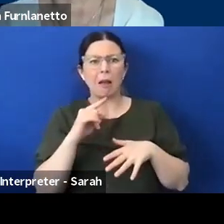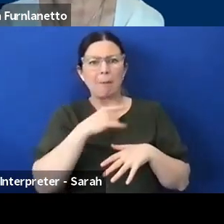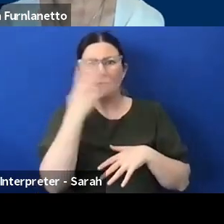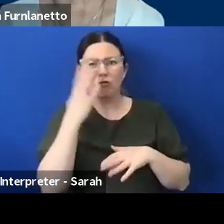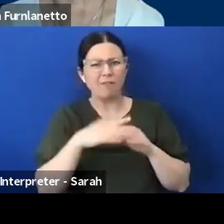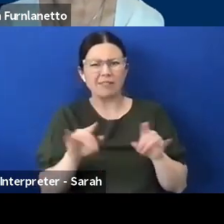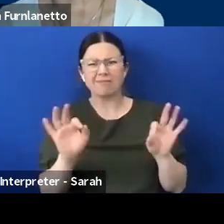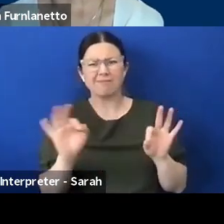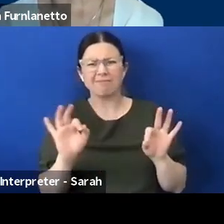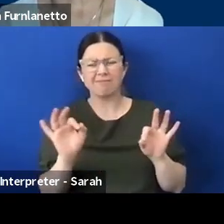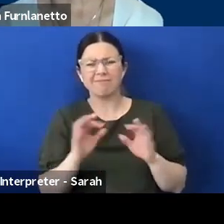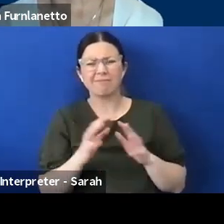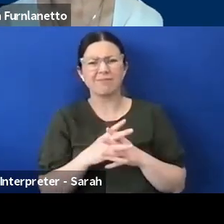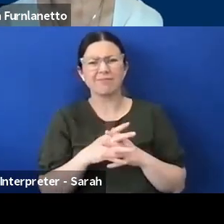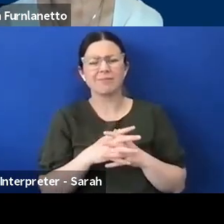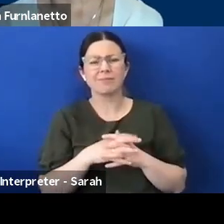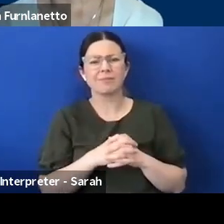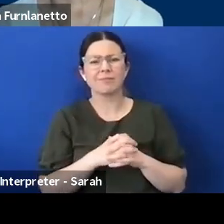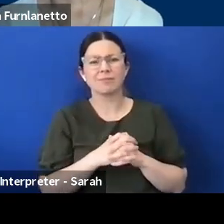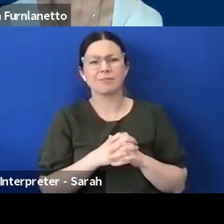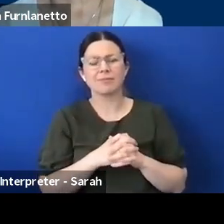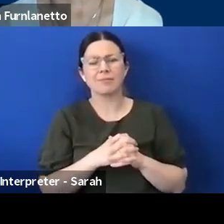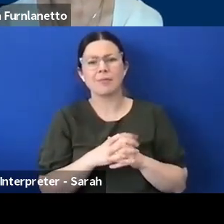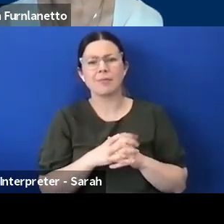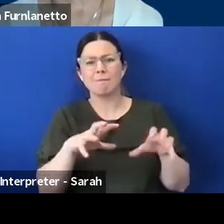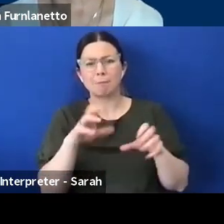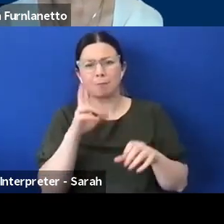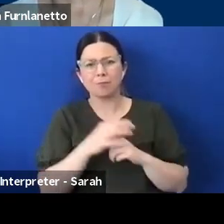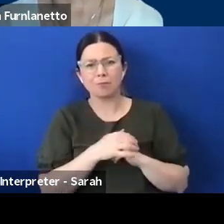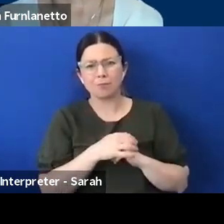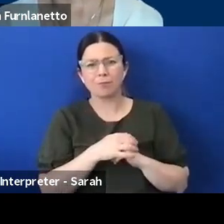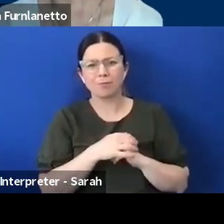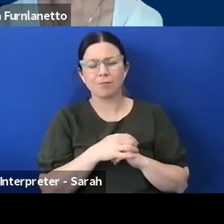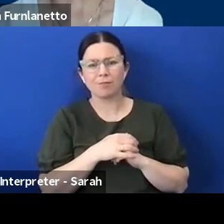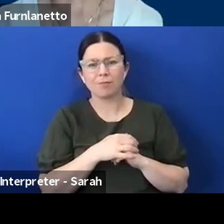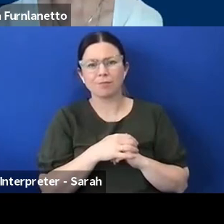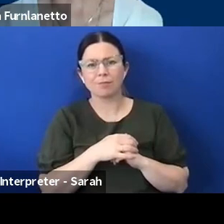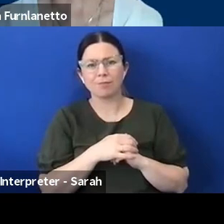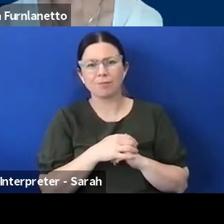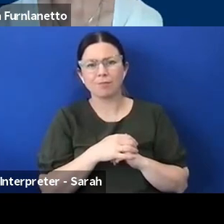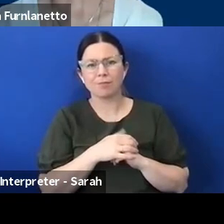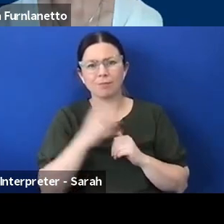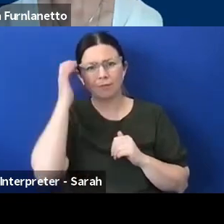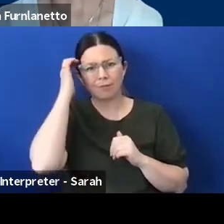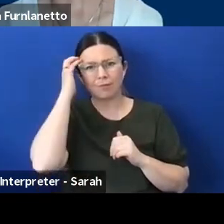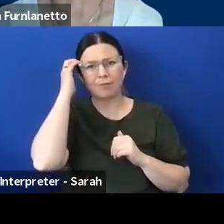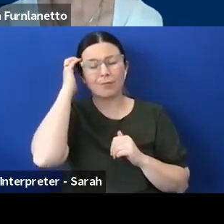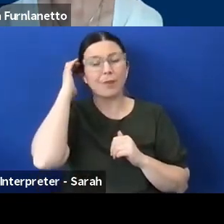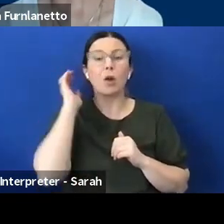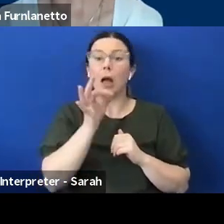last year again um he was taking your best to assist and helping a person also to you know